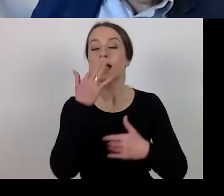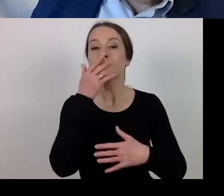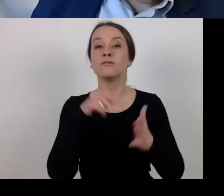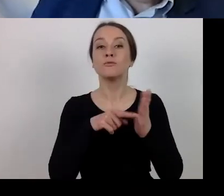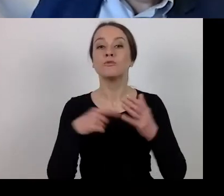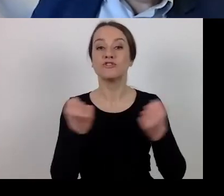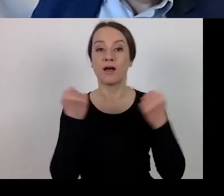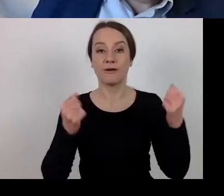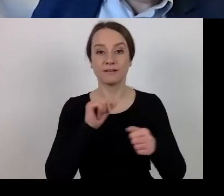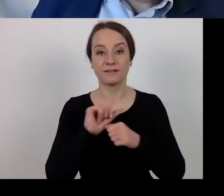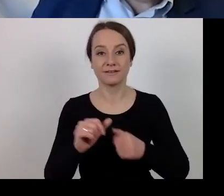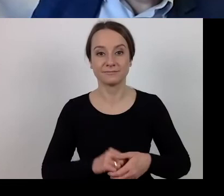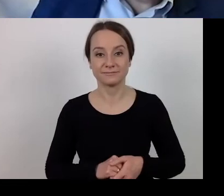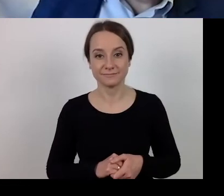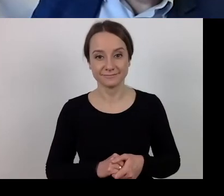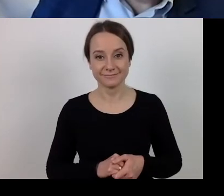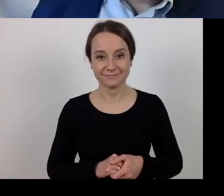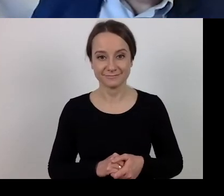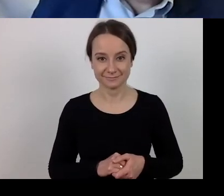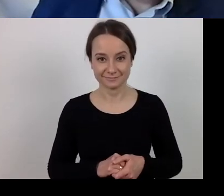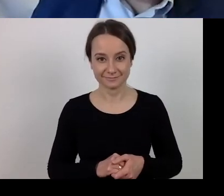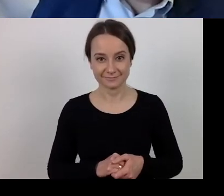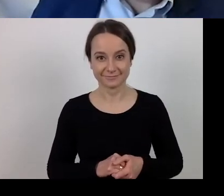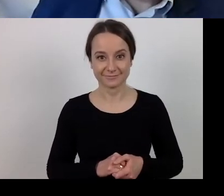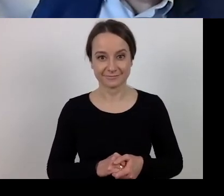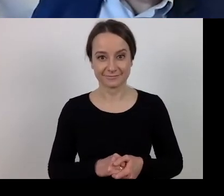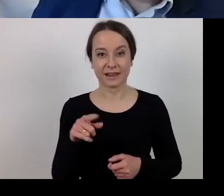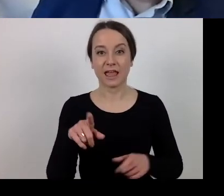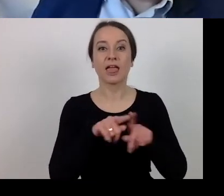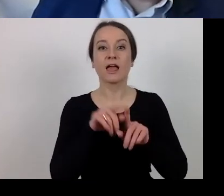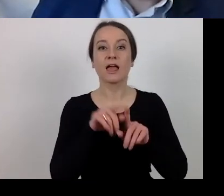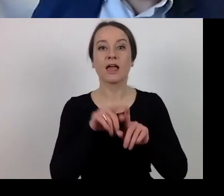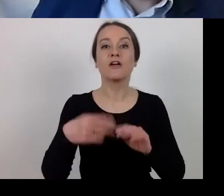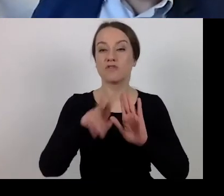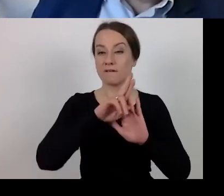In the eligibility guidelines